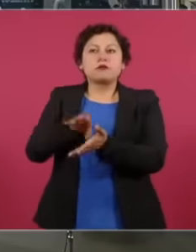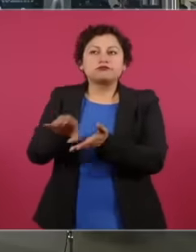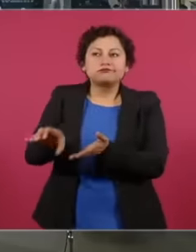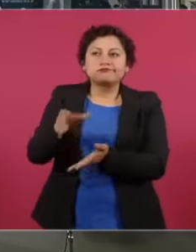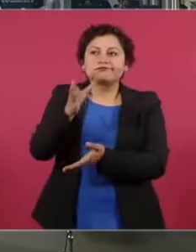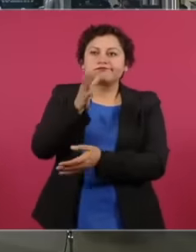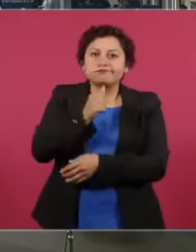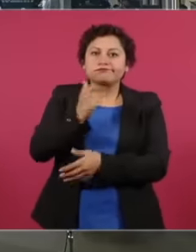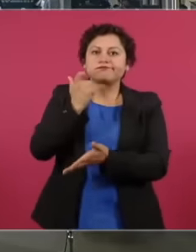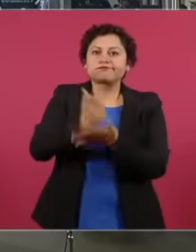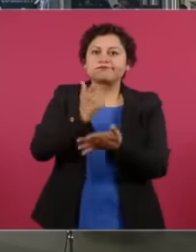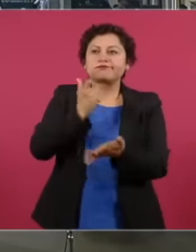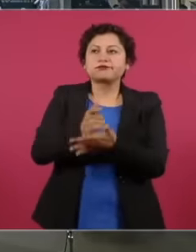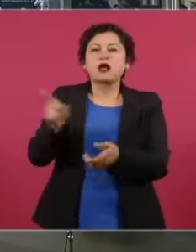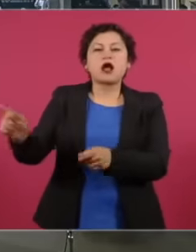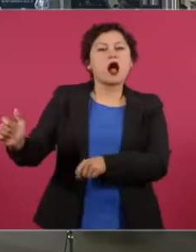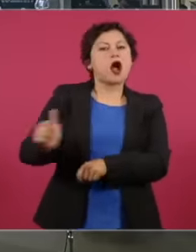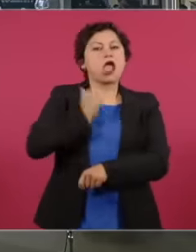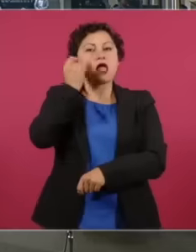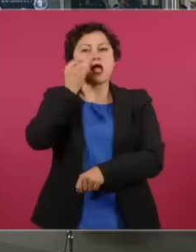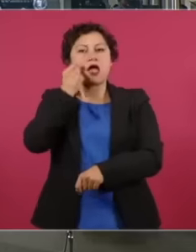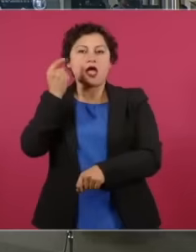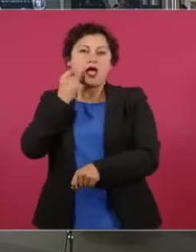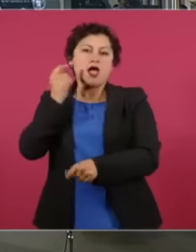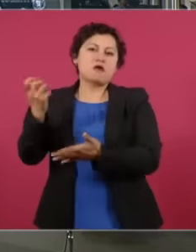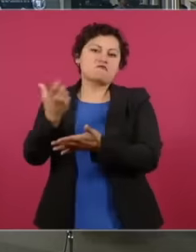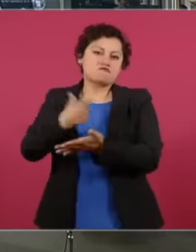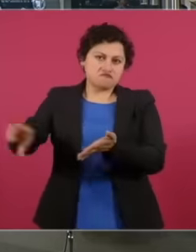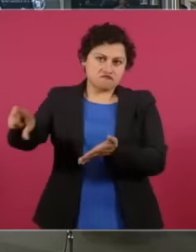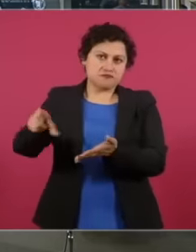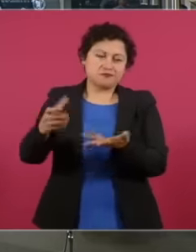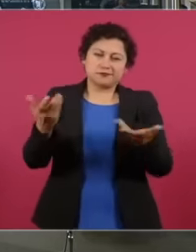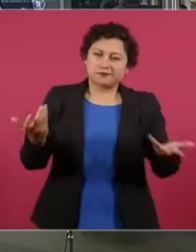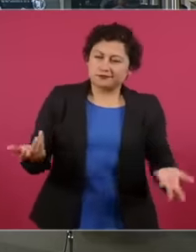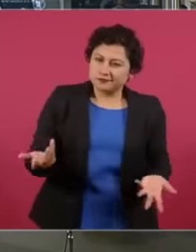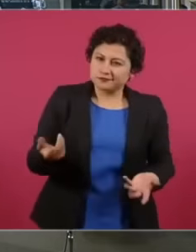this type of maneuvers, that is, president, I would like to ask you if this